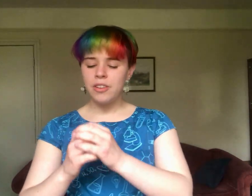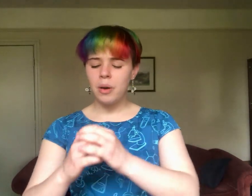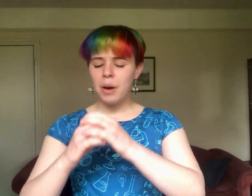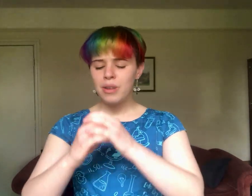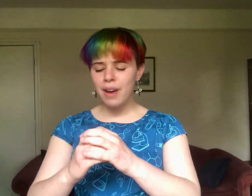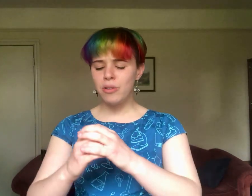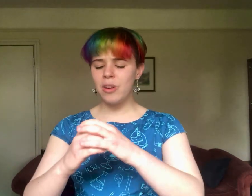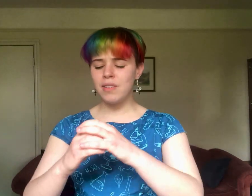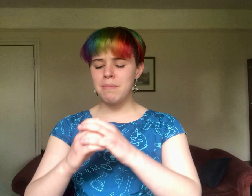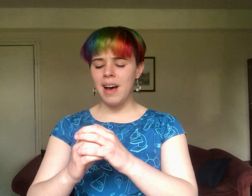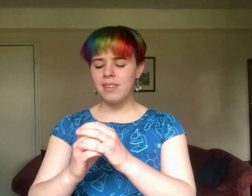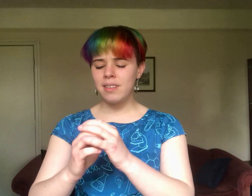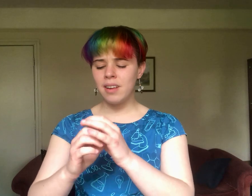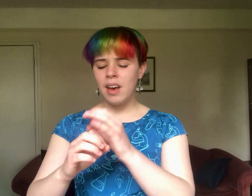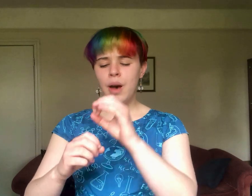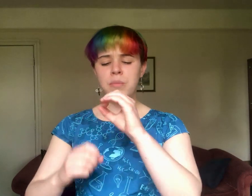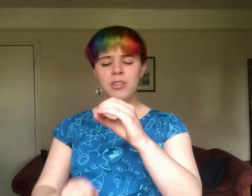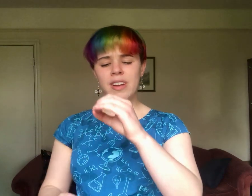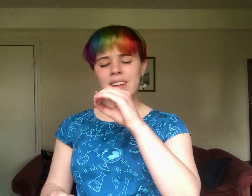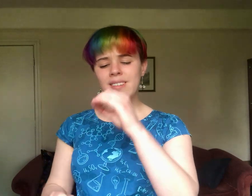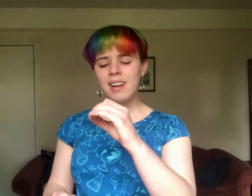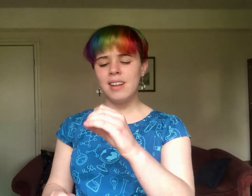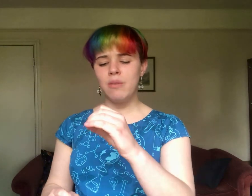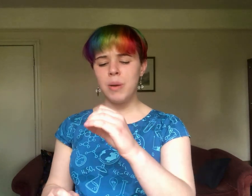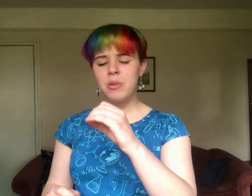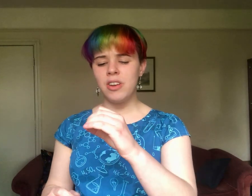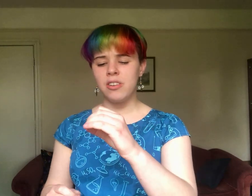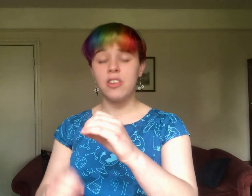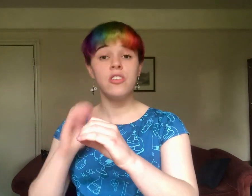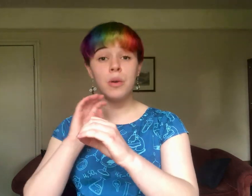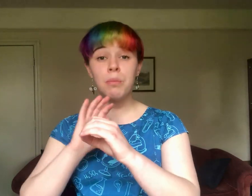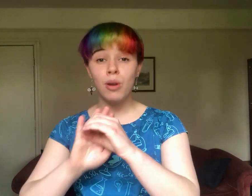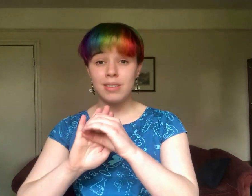So I would have to create a mask and put it in exactly the right position so it blocked